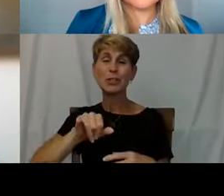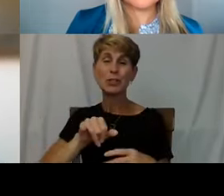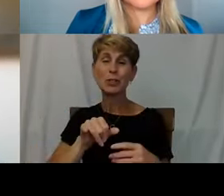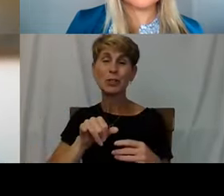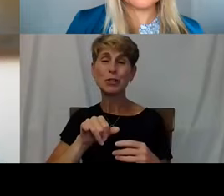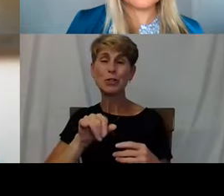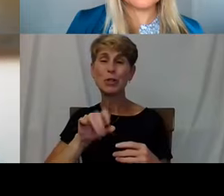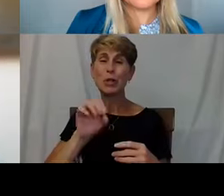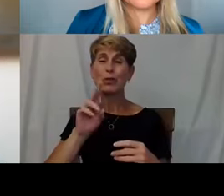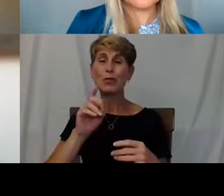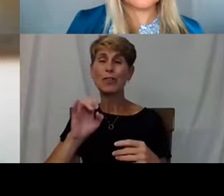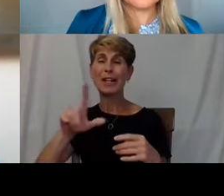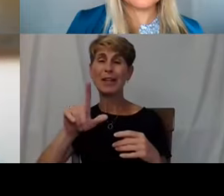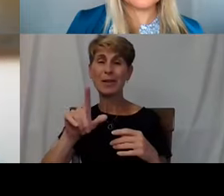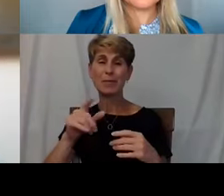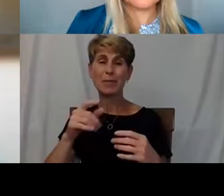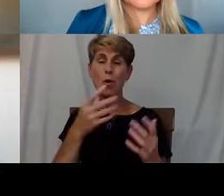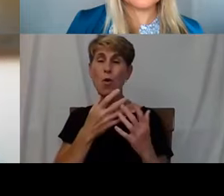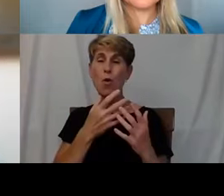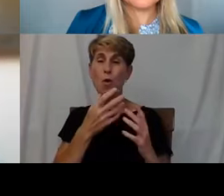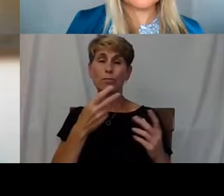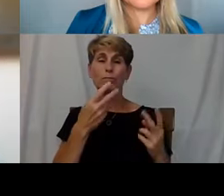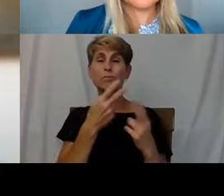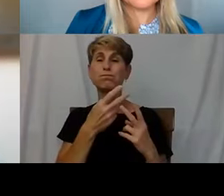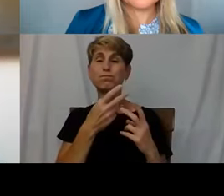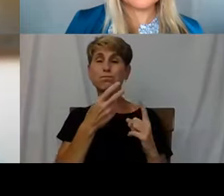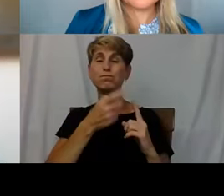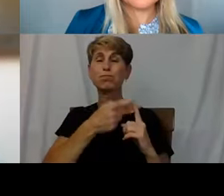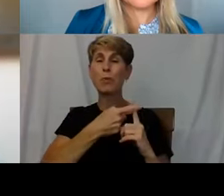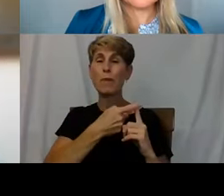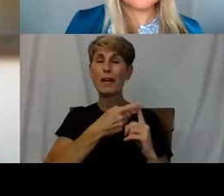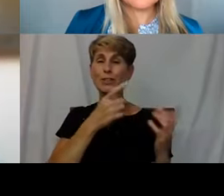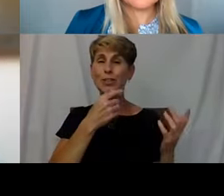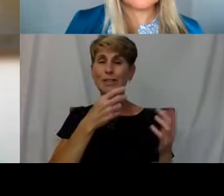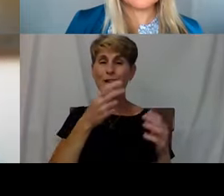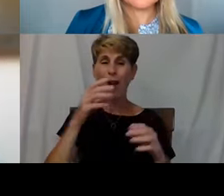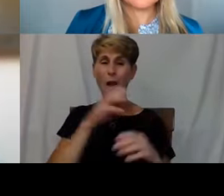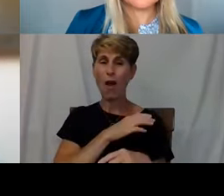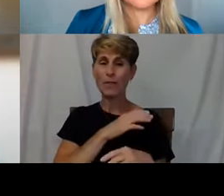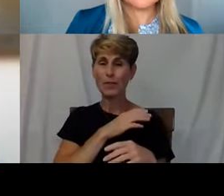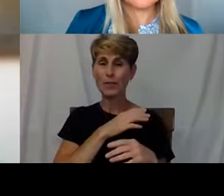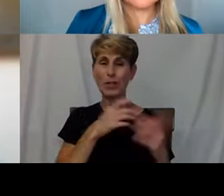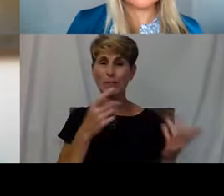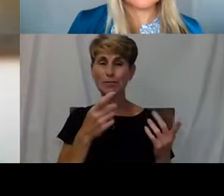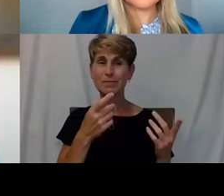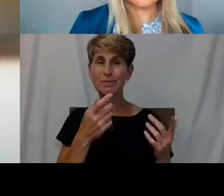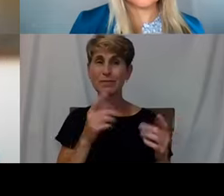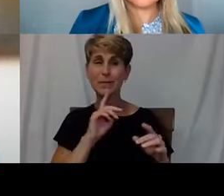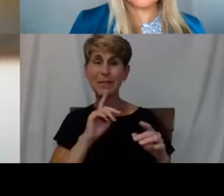And she said, oh yeah the people come back from the Peace Corps are really good.